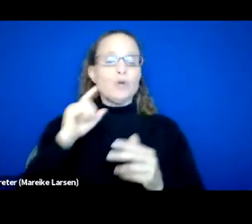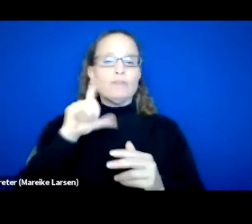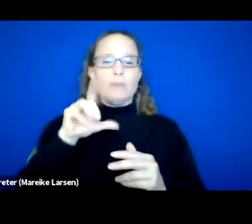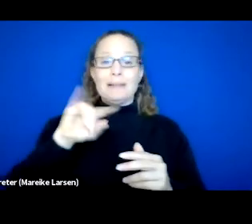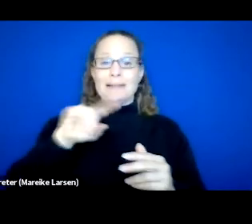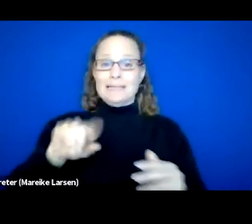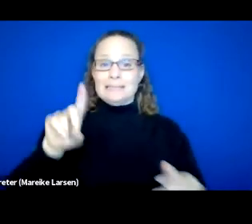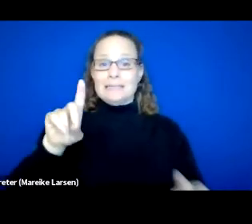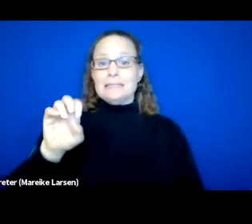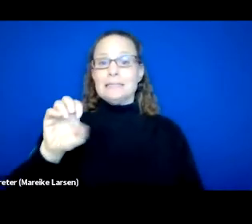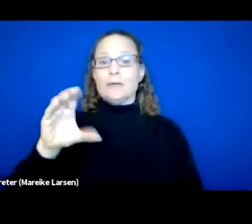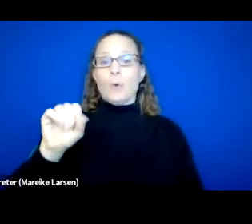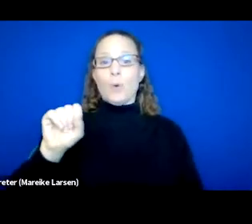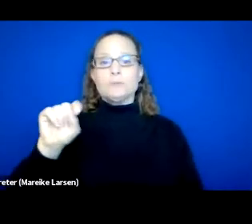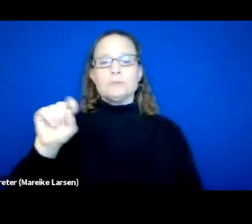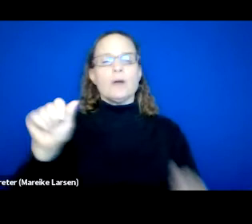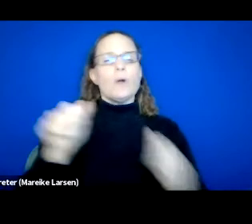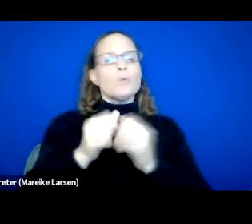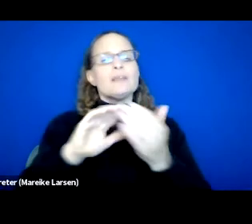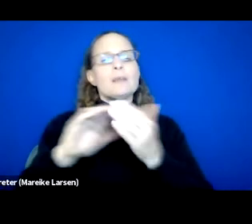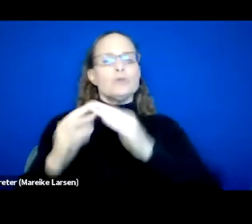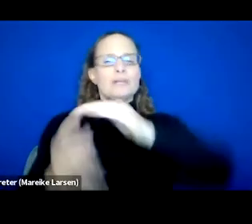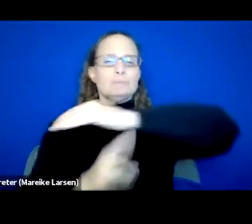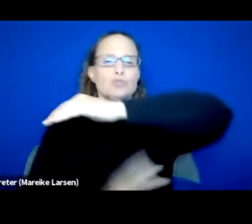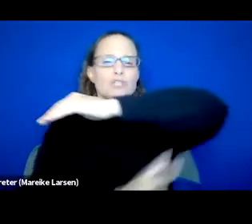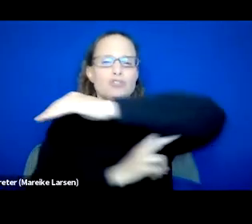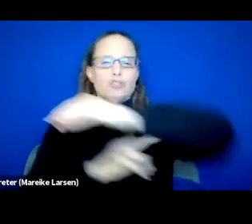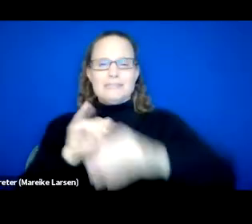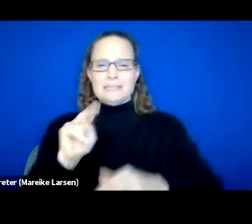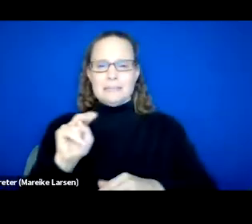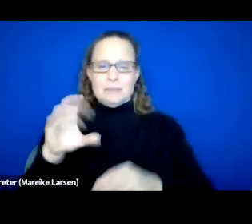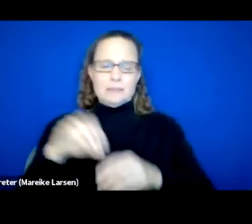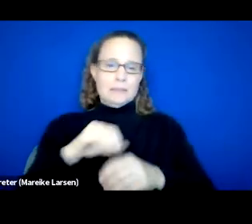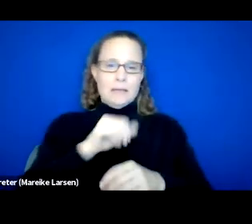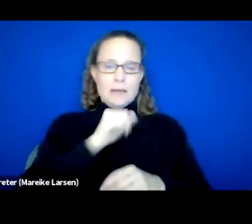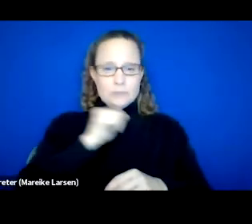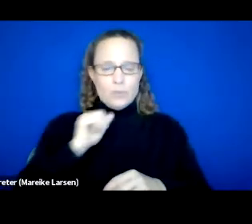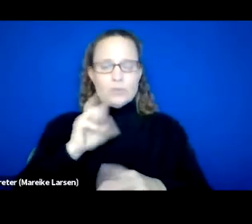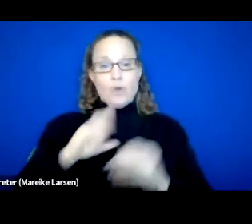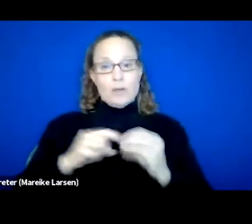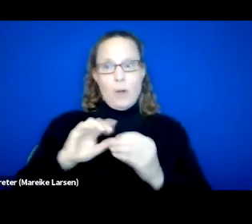with Community Bridges Inc in Arizona, about the ways in which their organization embeds